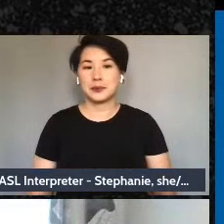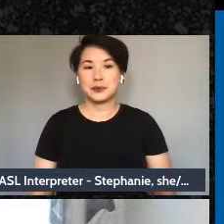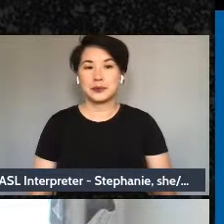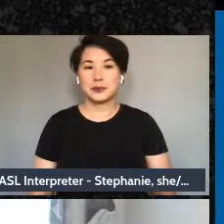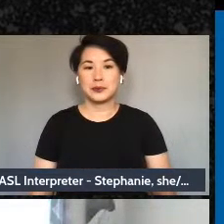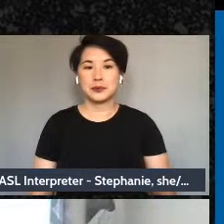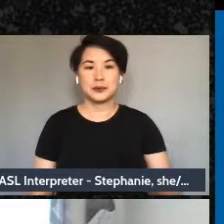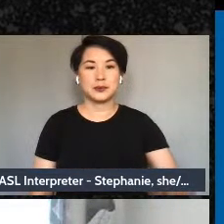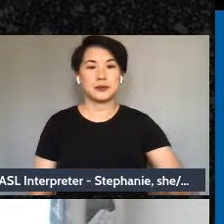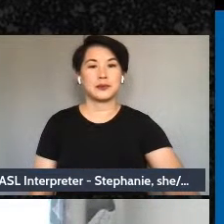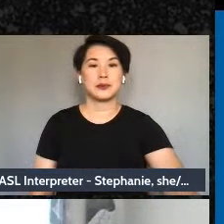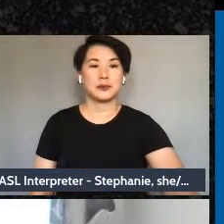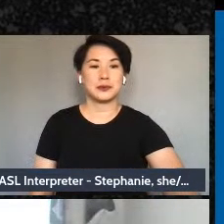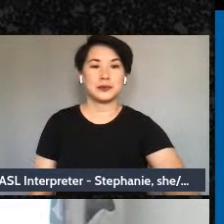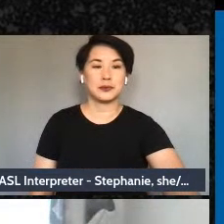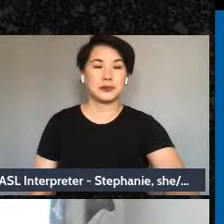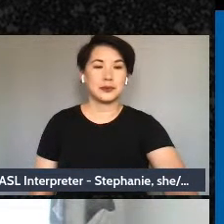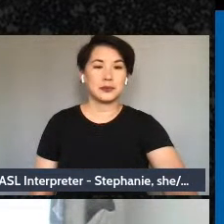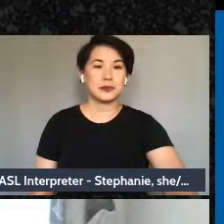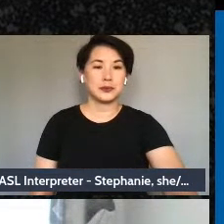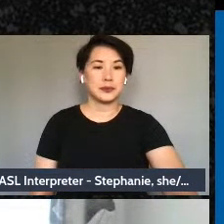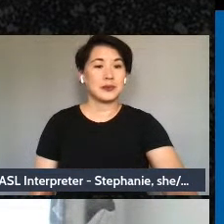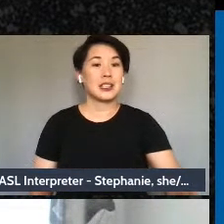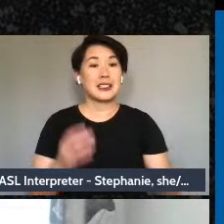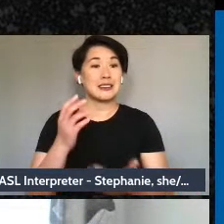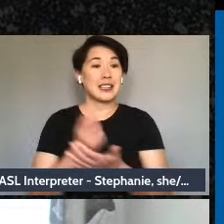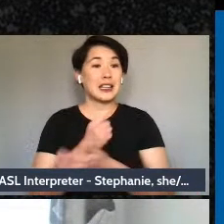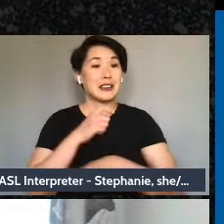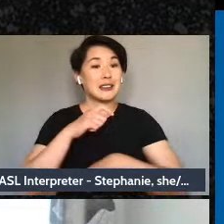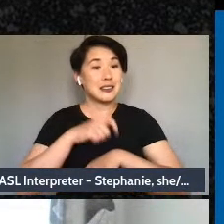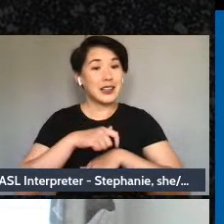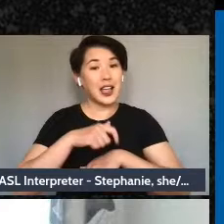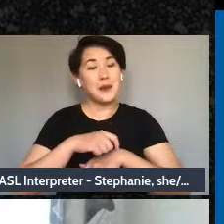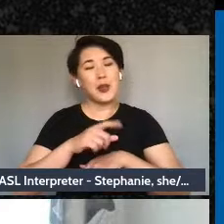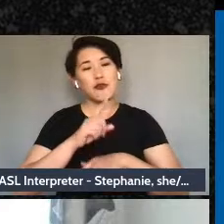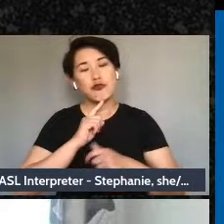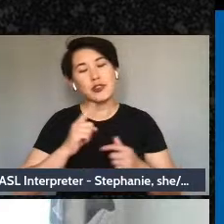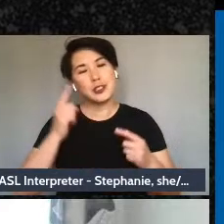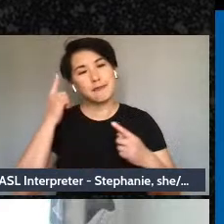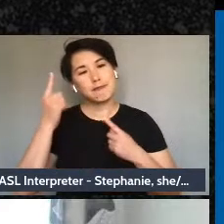Taking time to really ponder and think about how do I know that someone sees me